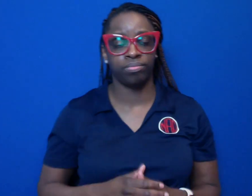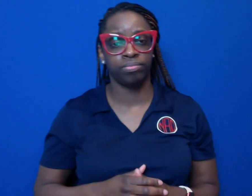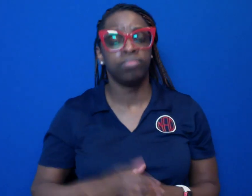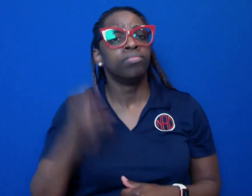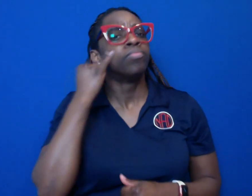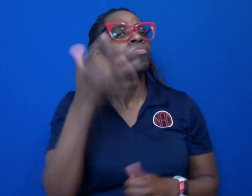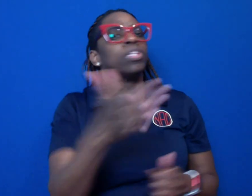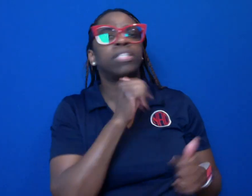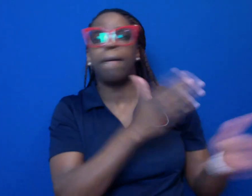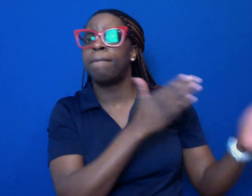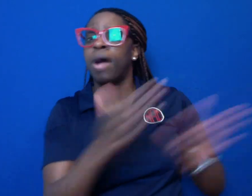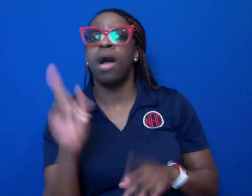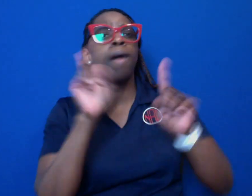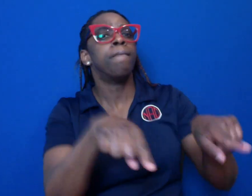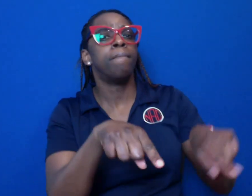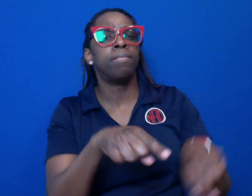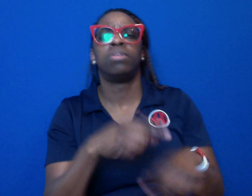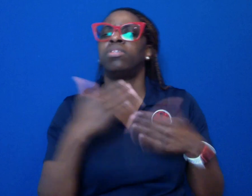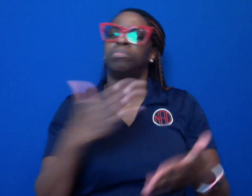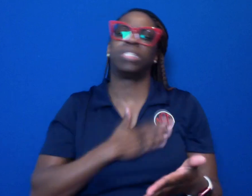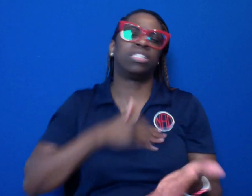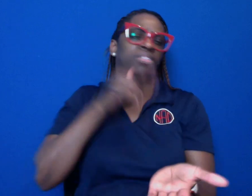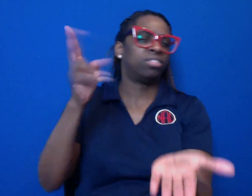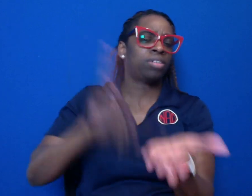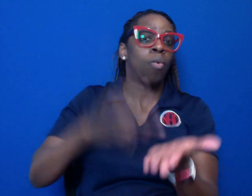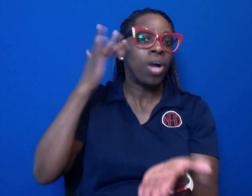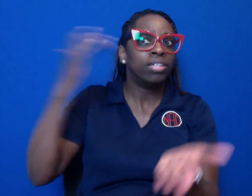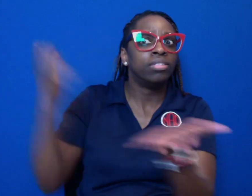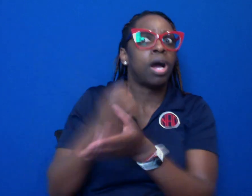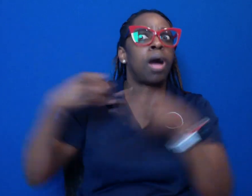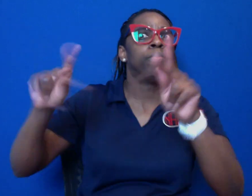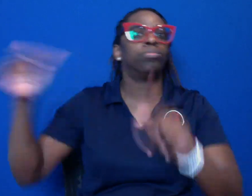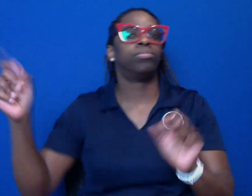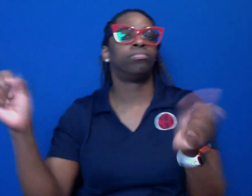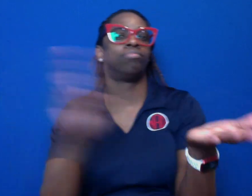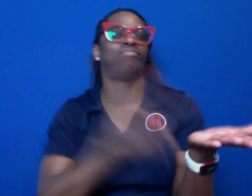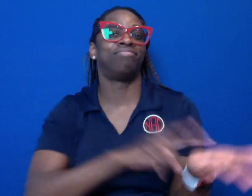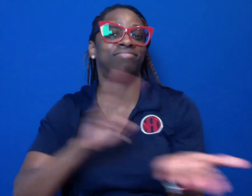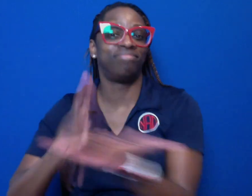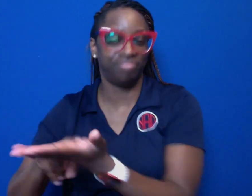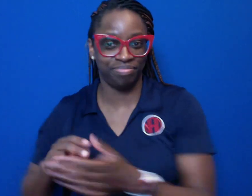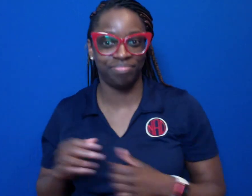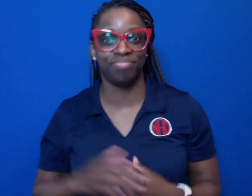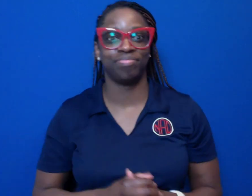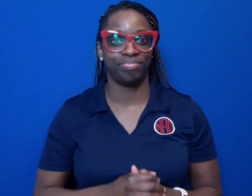If you’re not able to attend live, please do not register to allow others to participate live.